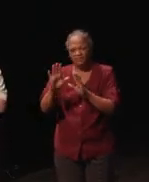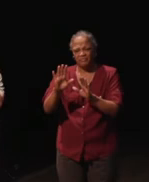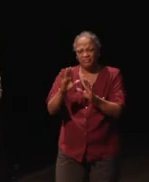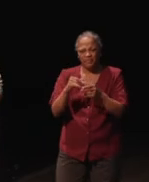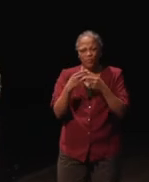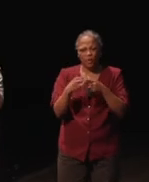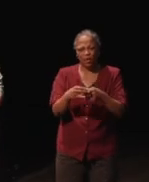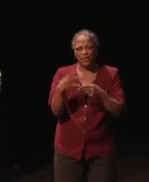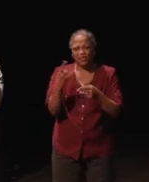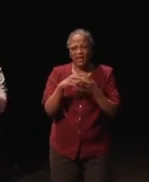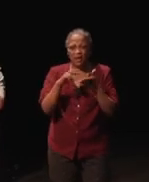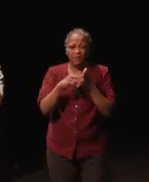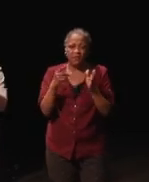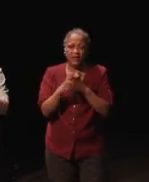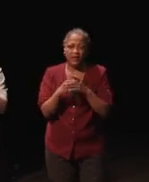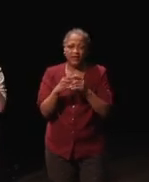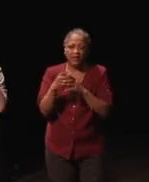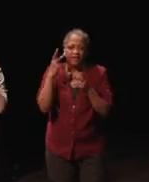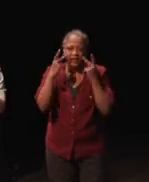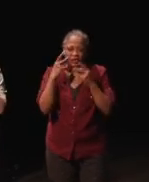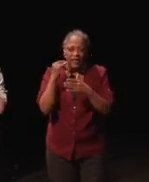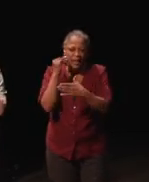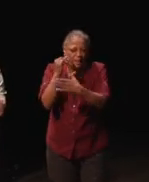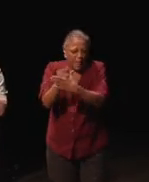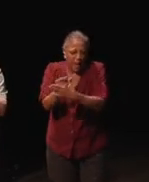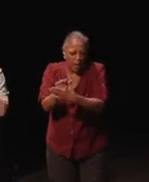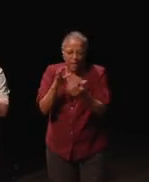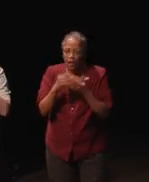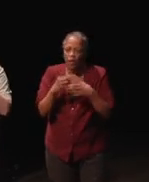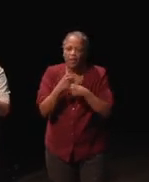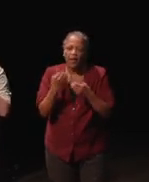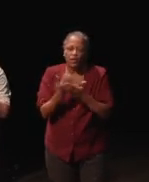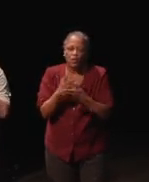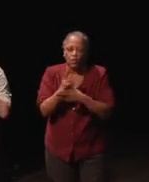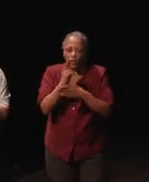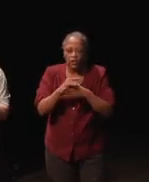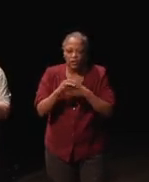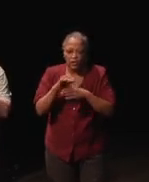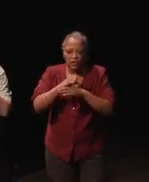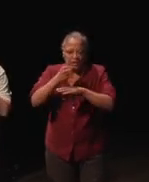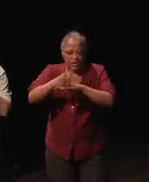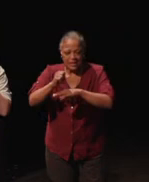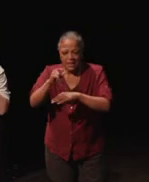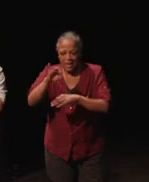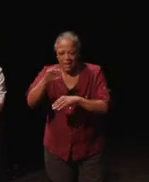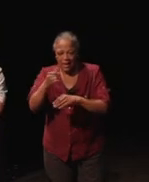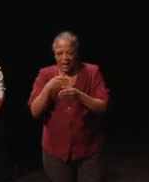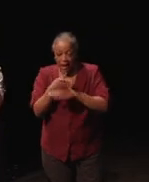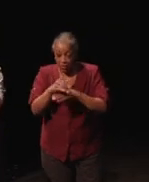that sort of means visually impaired, I don't want to create a new user setting after we shipped the game that could cause game save